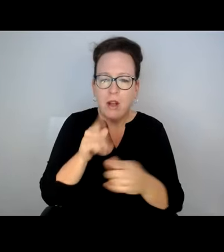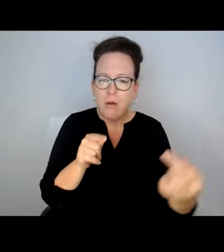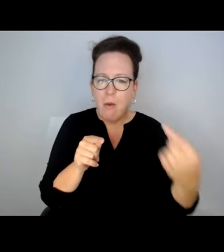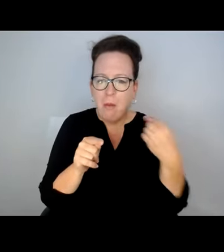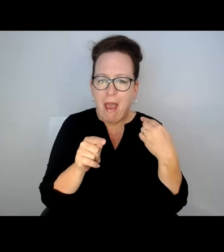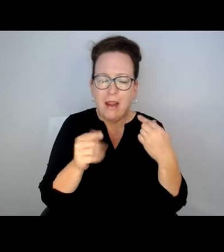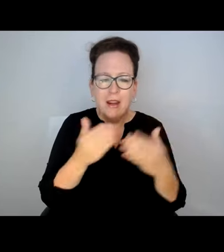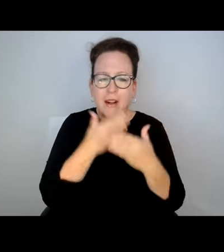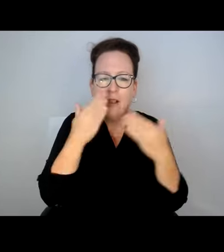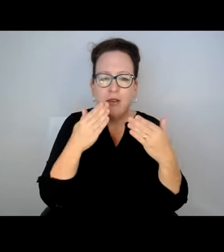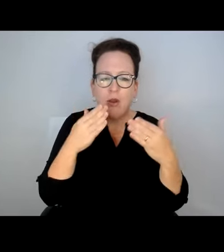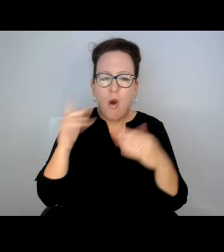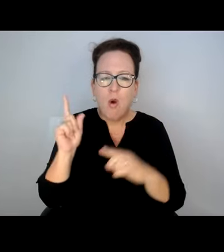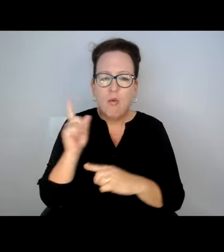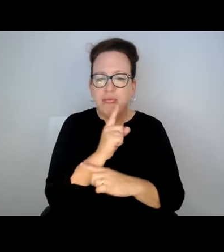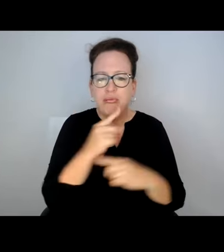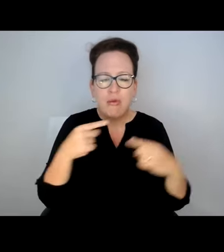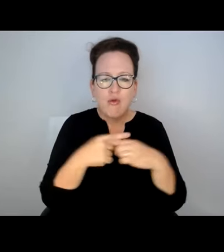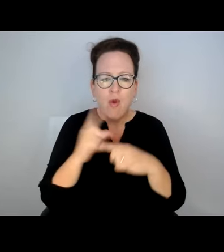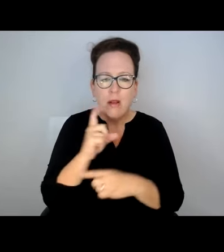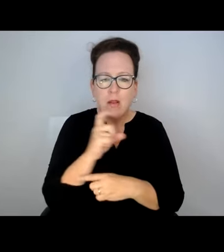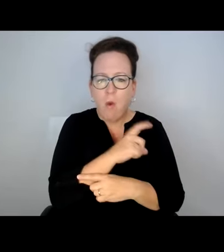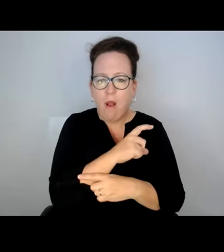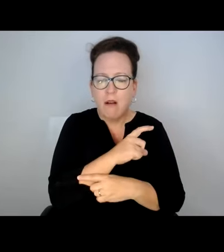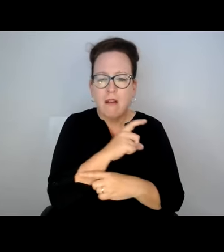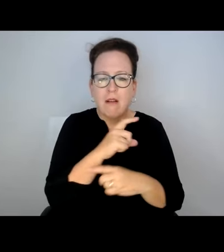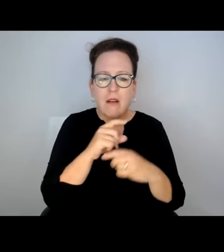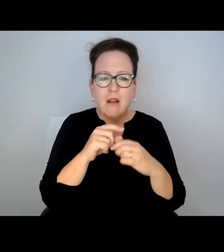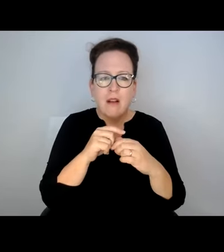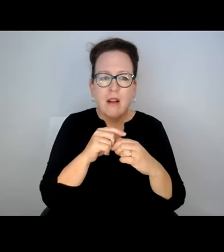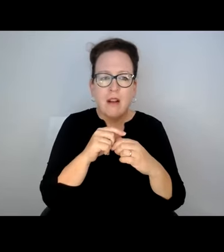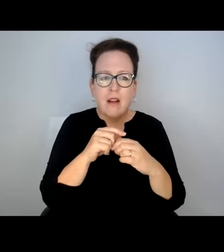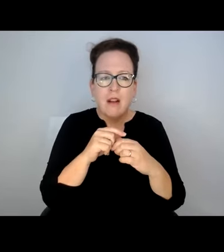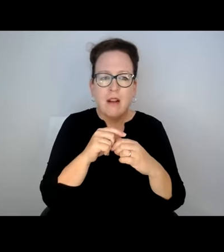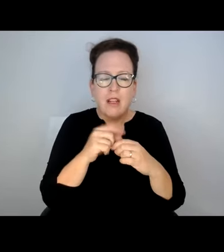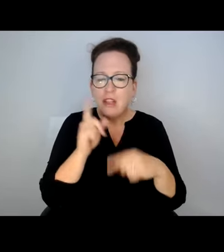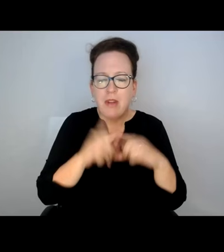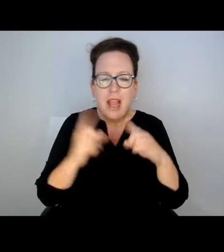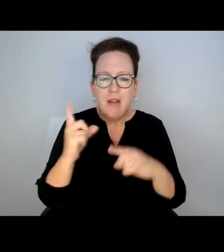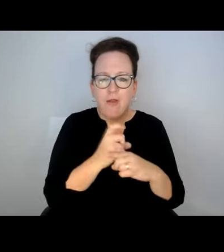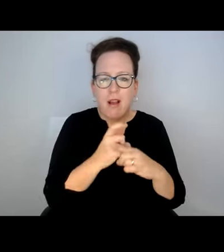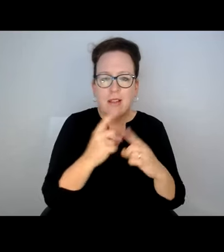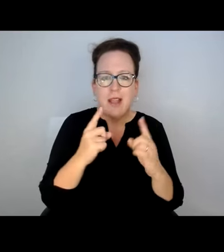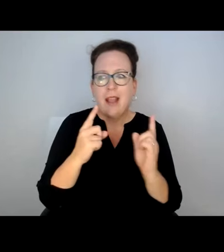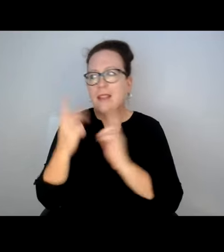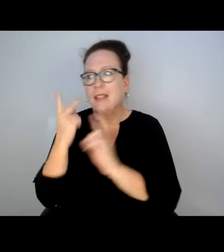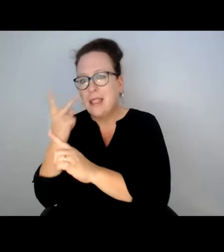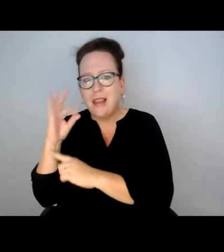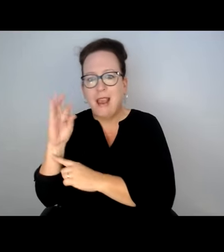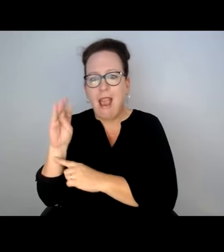THE OUTBOUND SIDE OF TWIN CITY PLAZA WHEN YOU GO BACK THE OTHER WAY. NO CROSSWALK THERE TO THEN CROSS OVER.